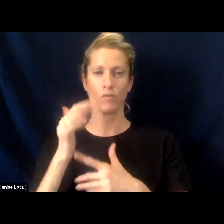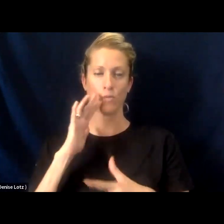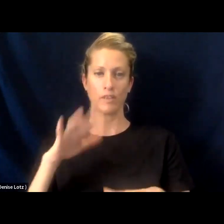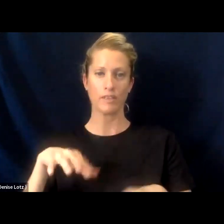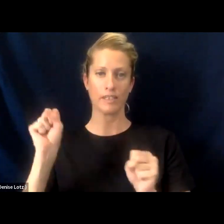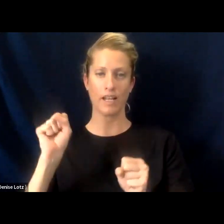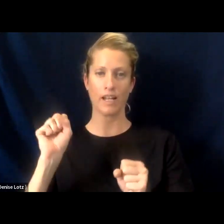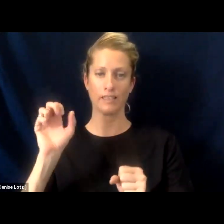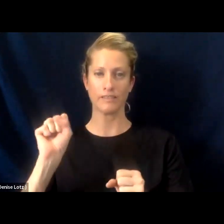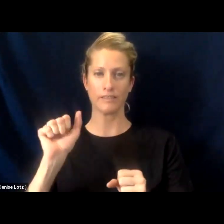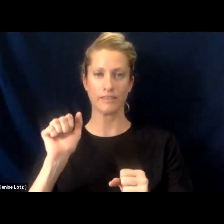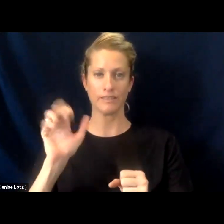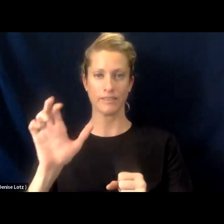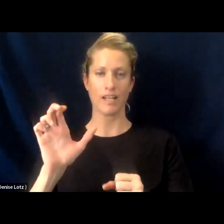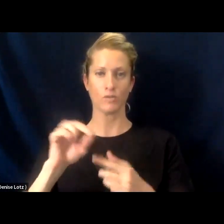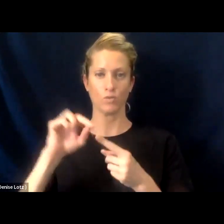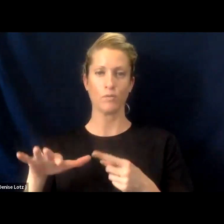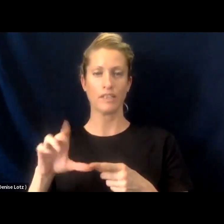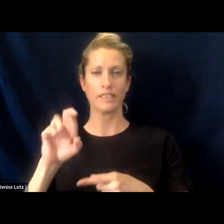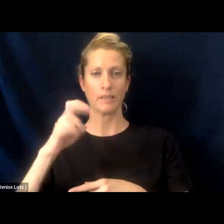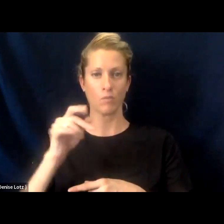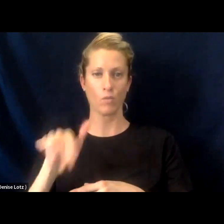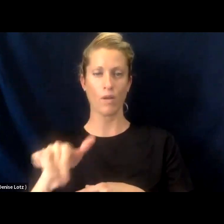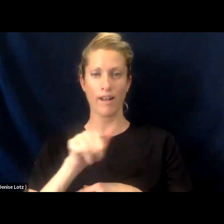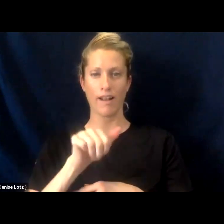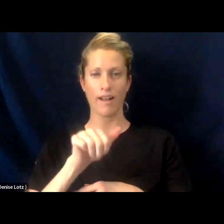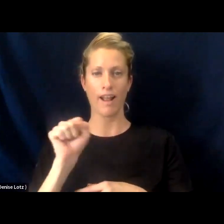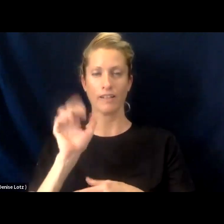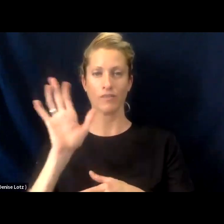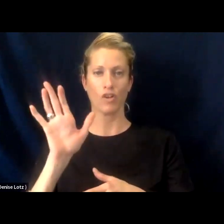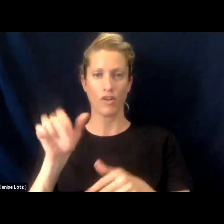students and deploy them as digital navigators into the area of Lemon Hill, which is the